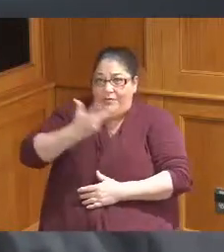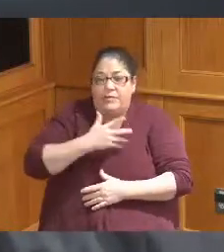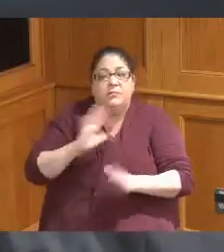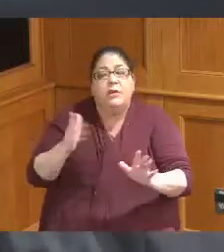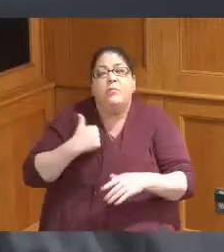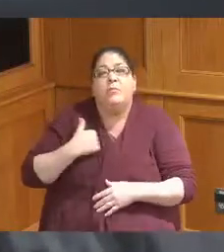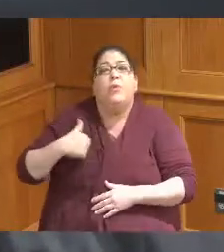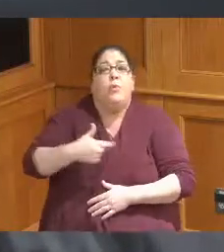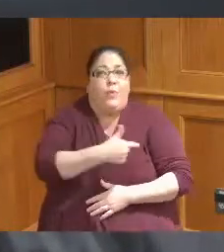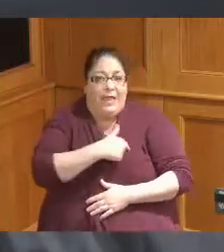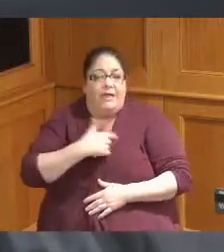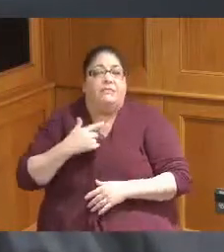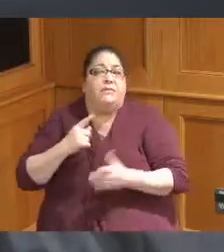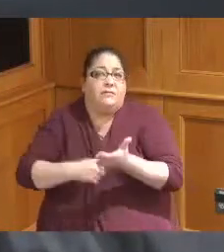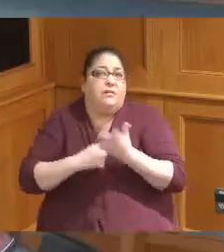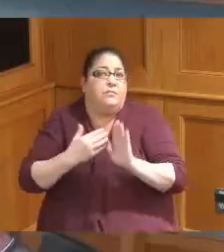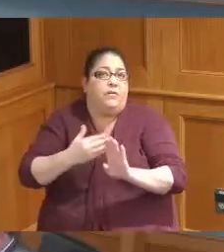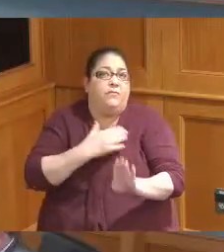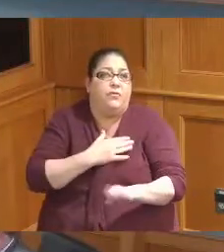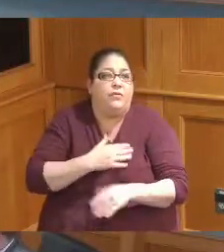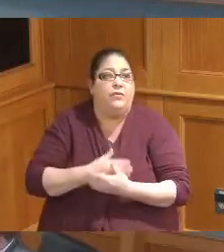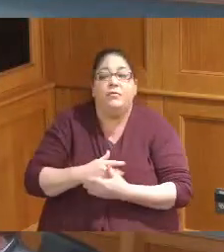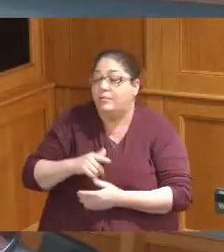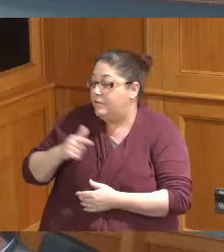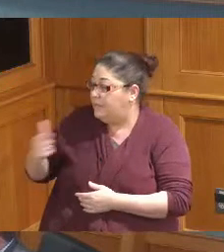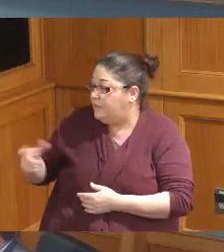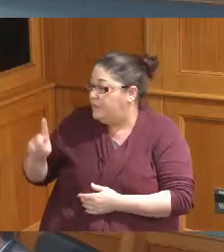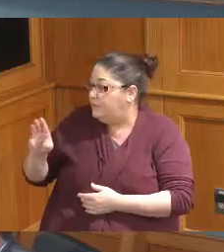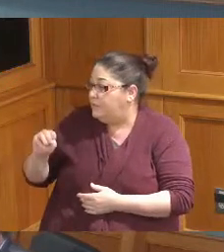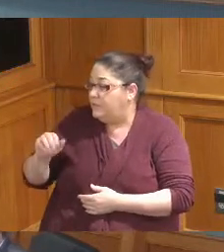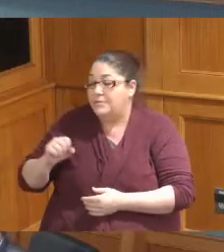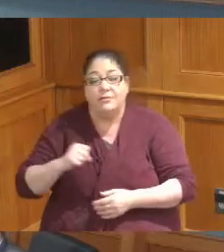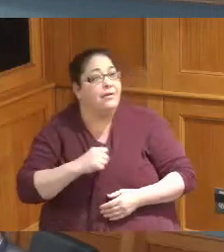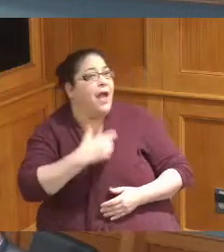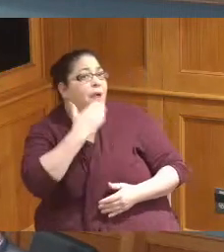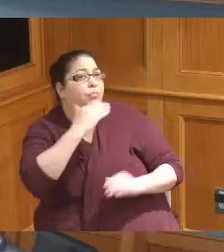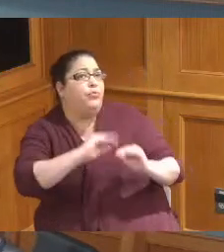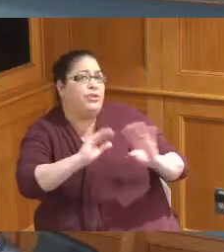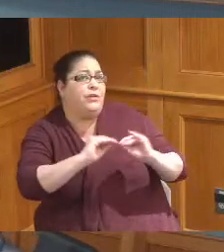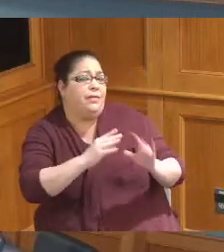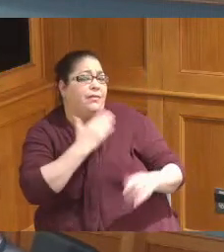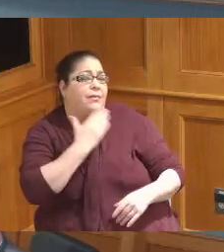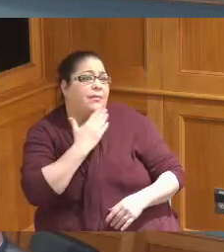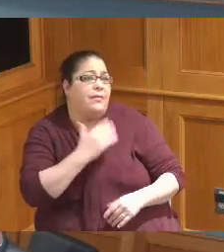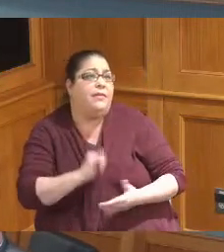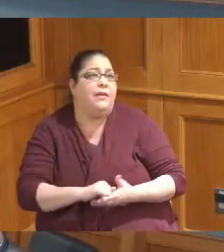discussed before okay Commissioner Dumas yes I appreciate the clarity Commissioner Driehaus